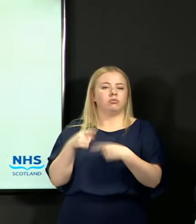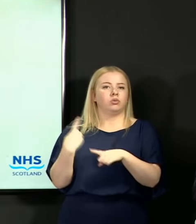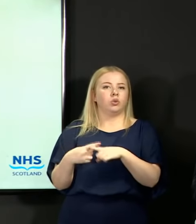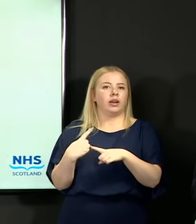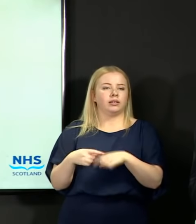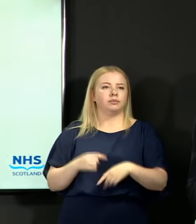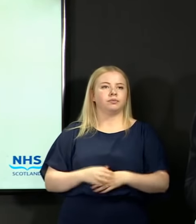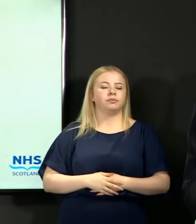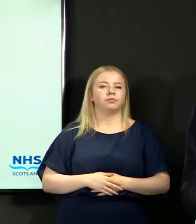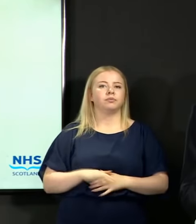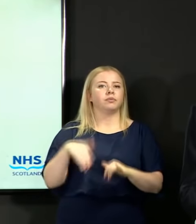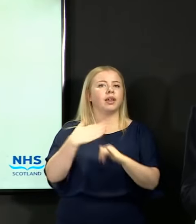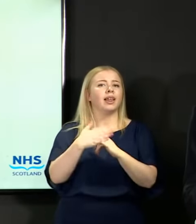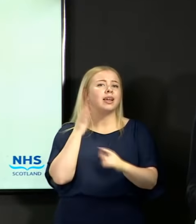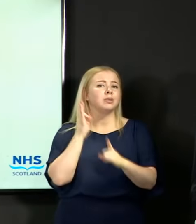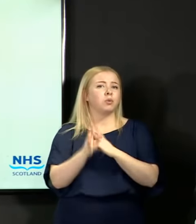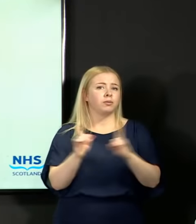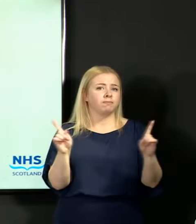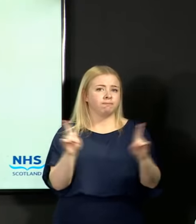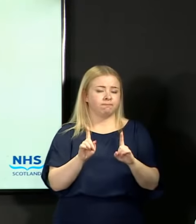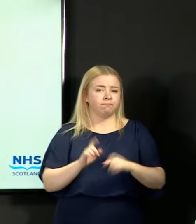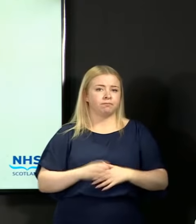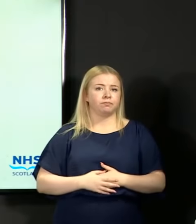And the last point I would make is this.